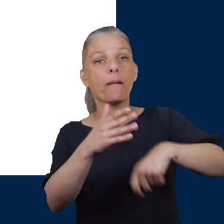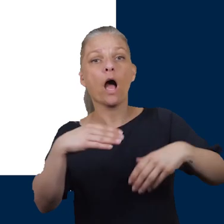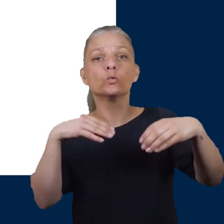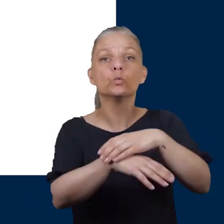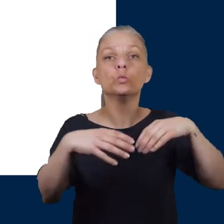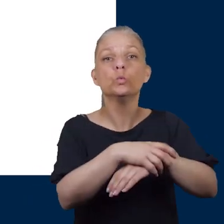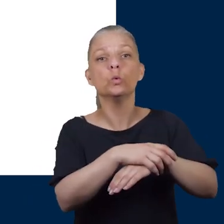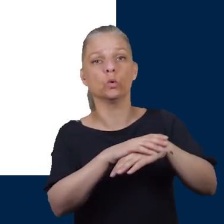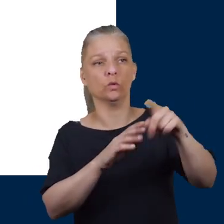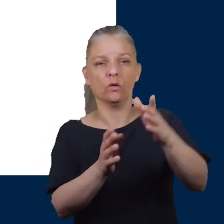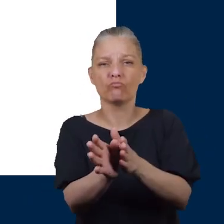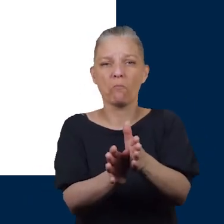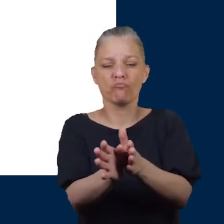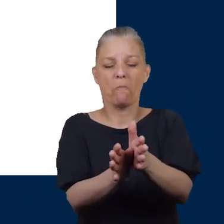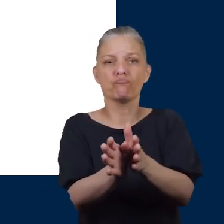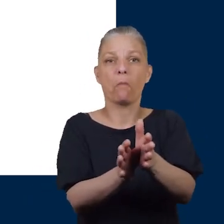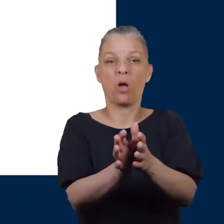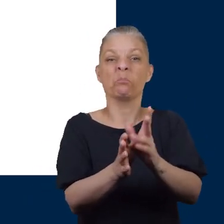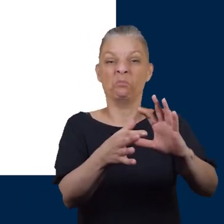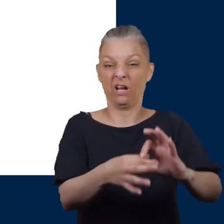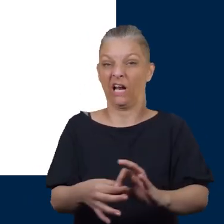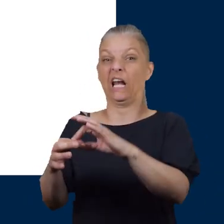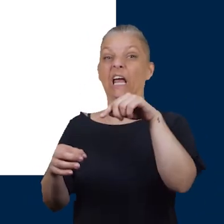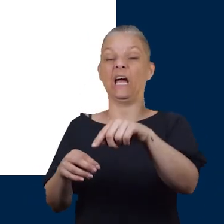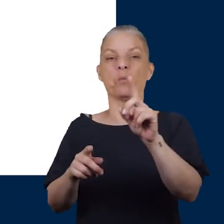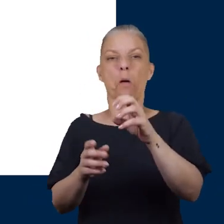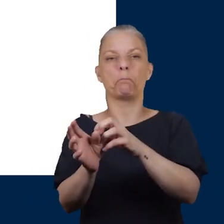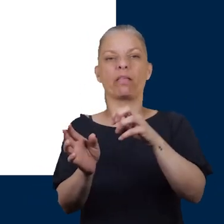as the shoes can cause rubbing on these joints which may lead to blistering or ulceration.